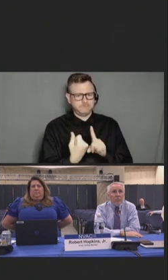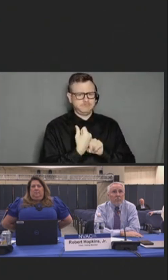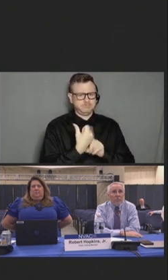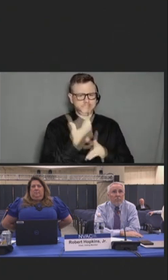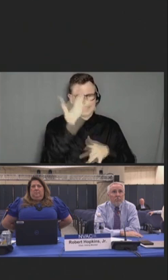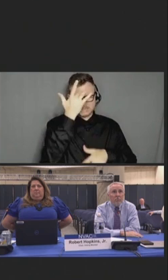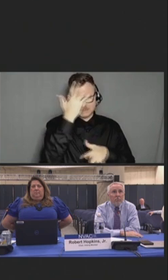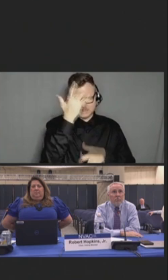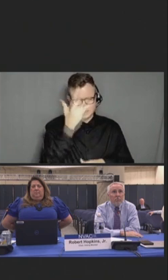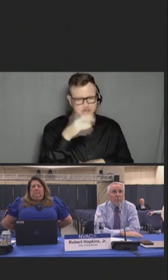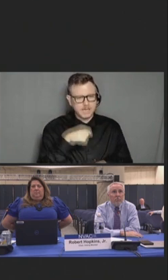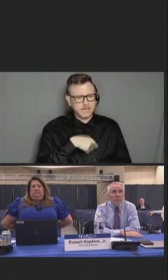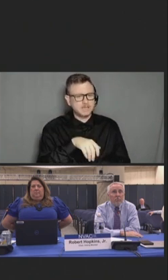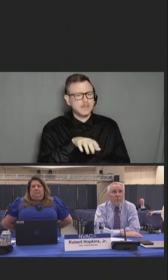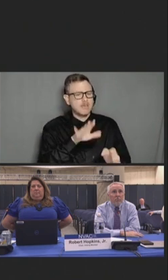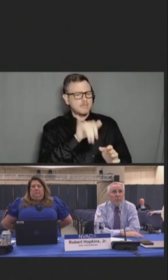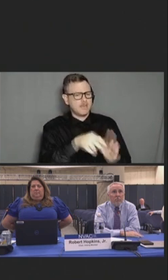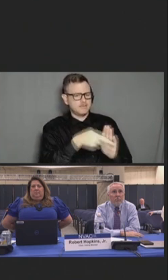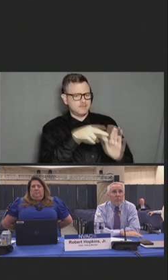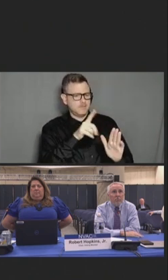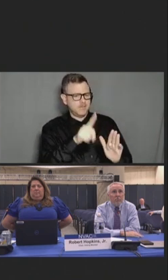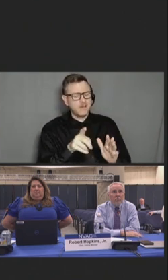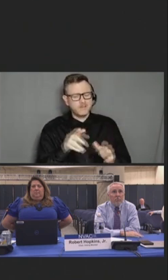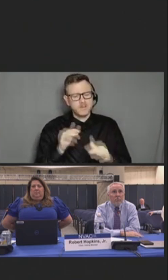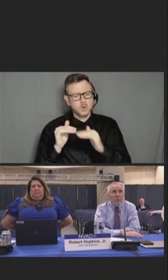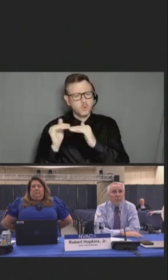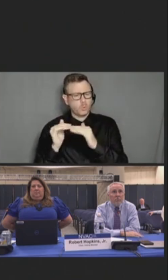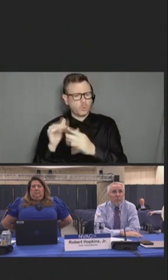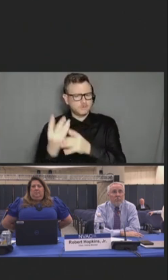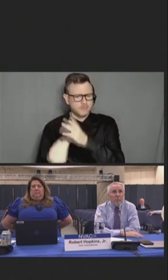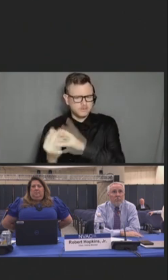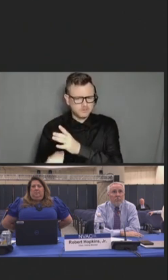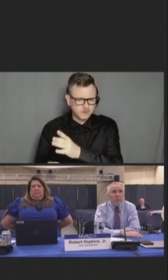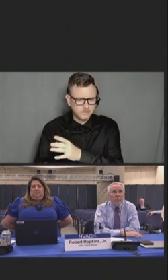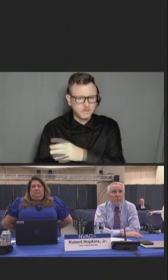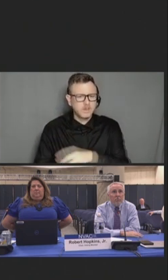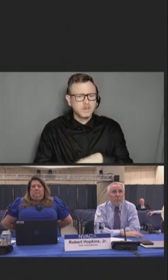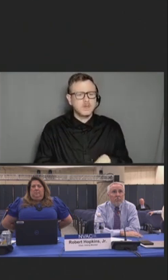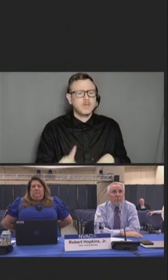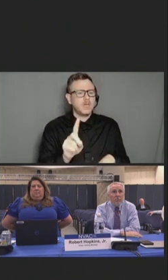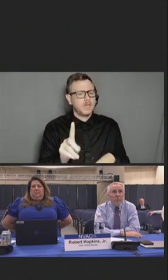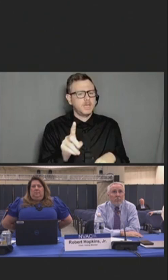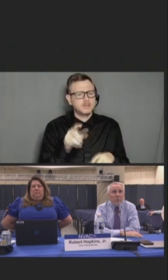from reliable and official sources to increase awareness but not fear or uncertainty.